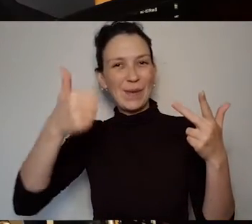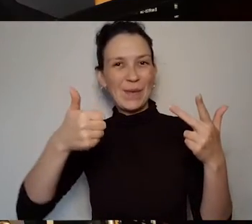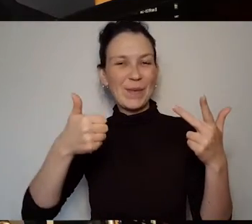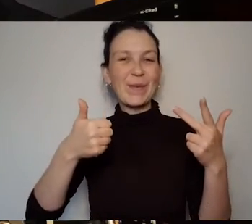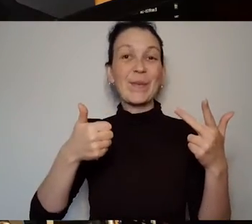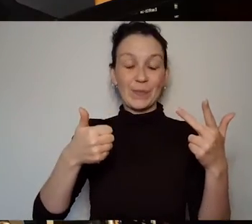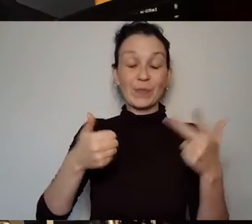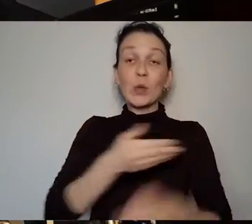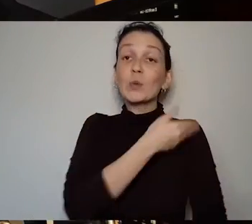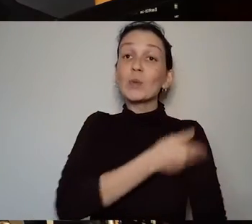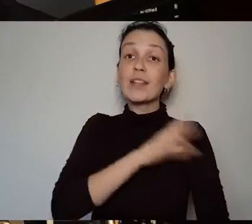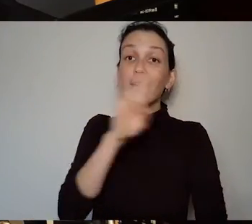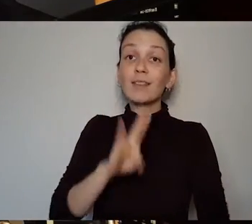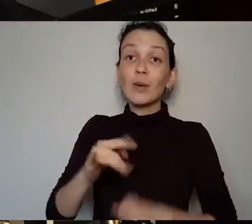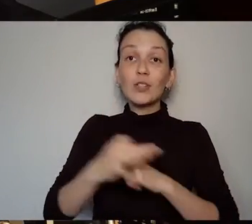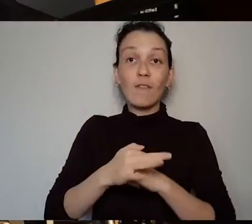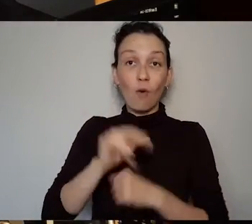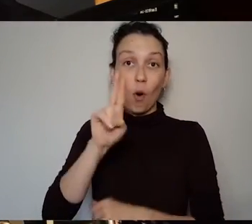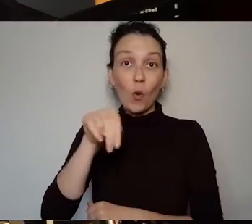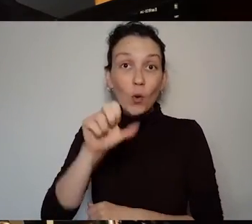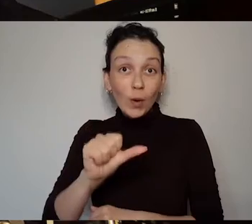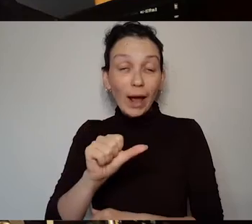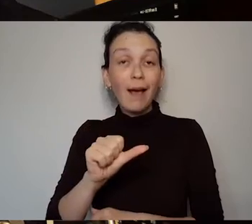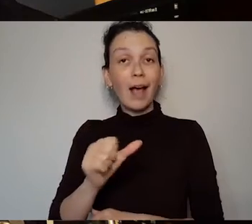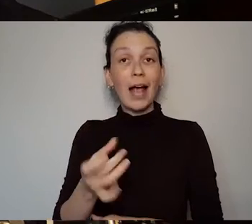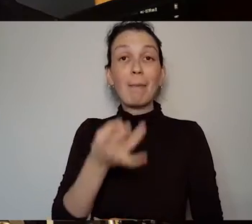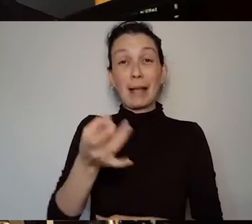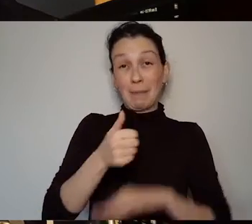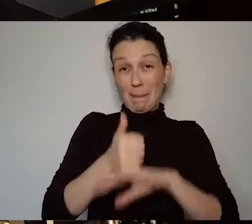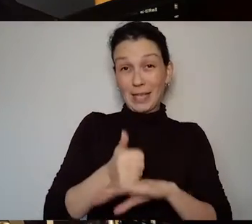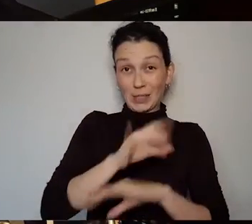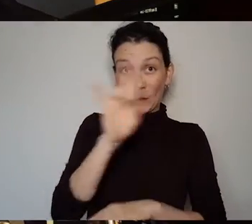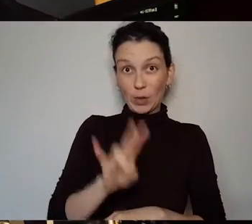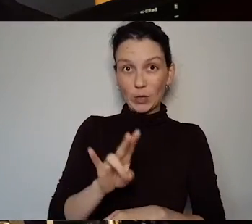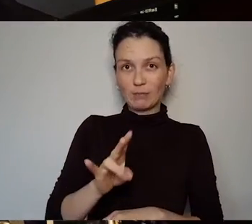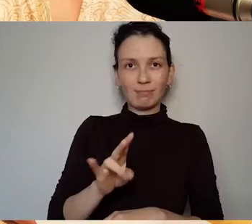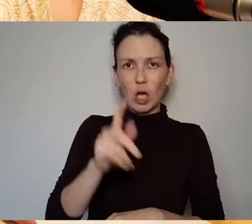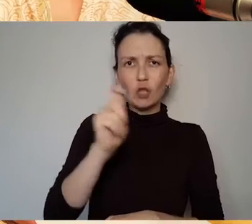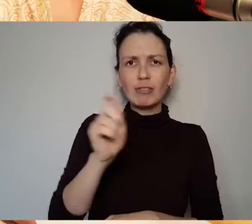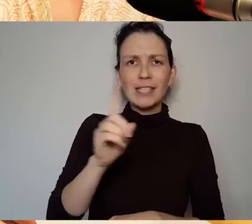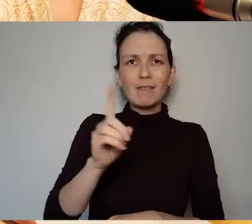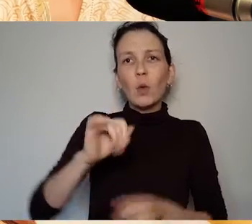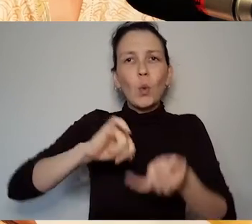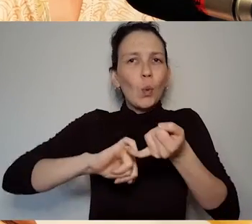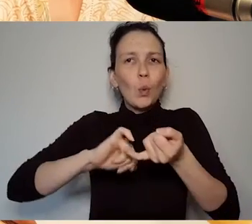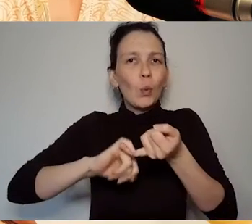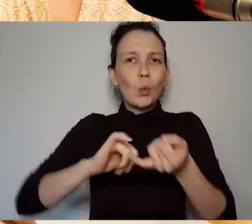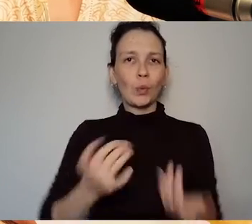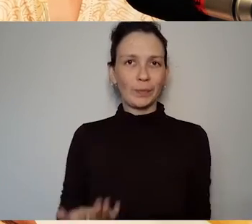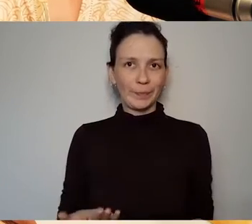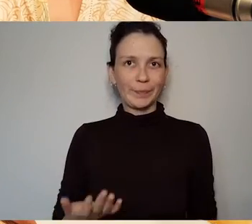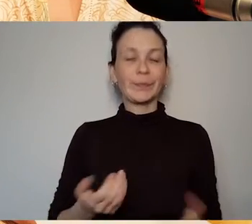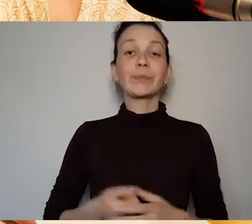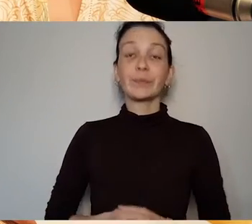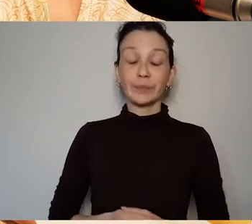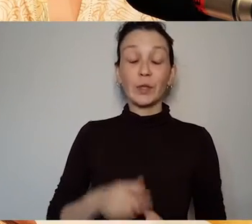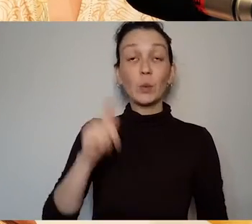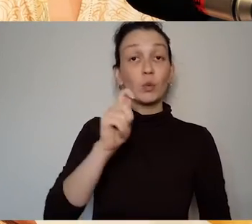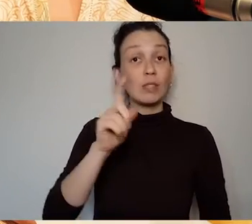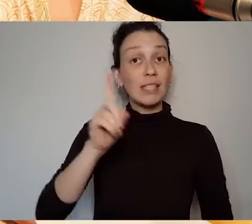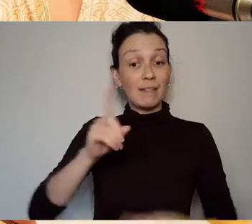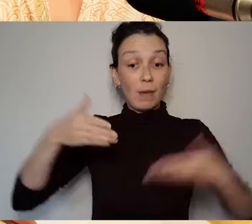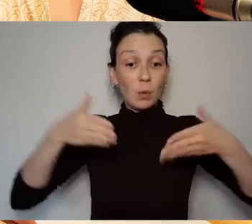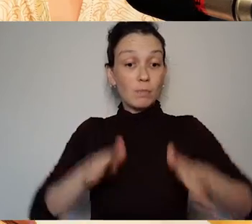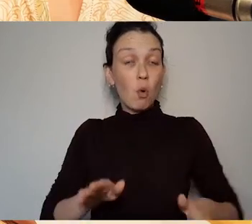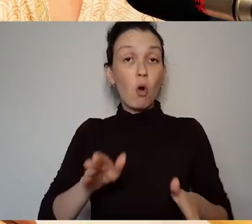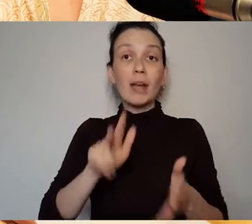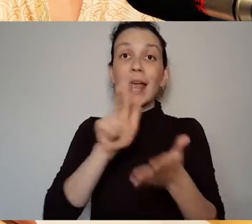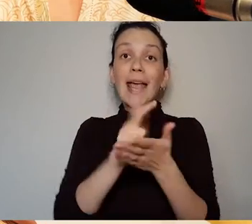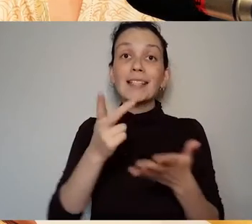yourself Una. It's a fairly basic question. Who is Teresa Deevy? Teresa Deevy was born in 1894 she died in 1963.